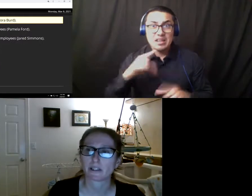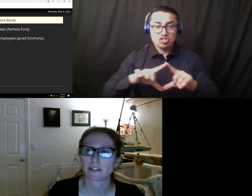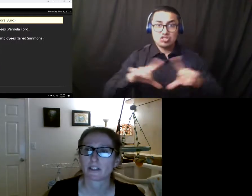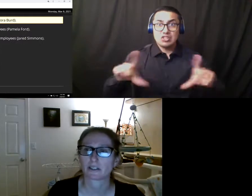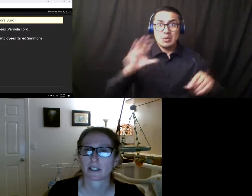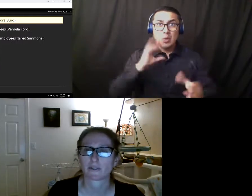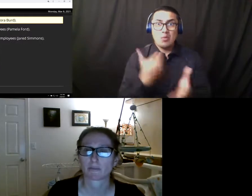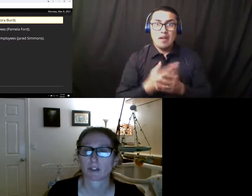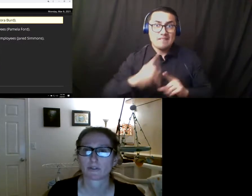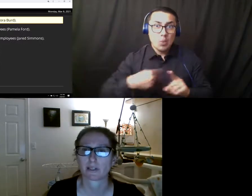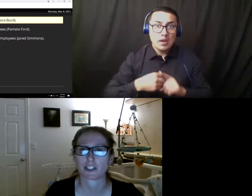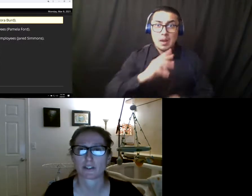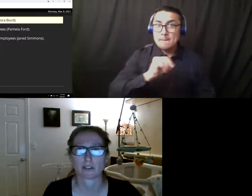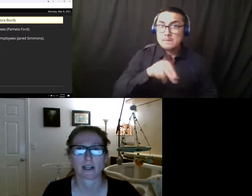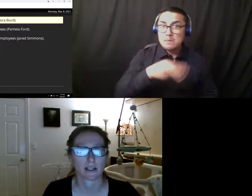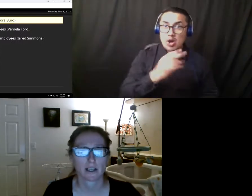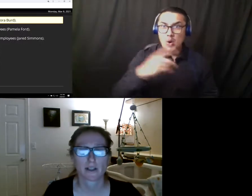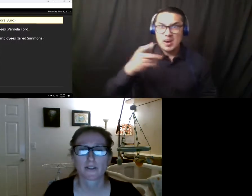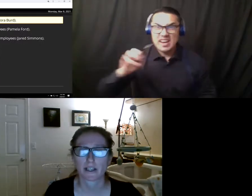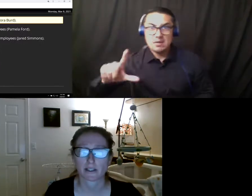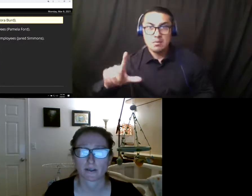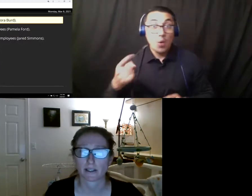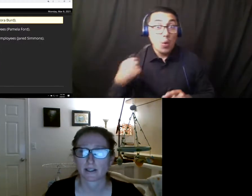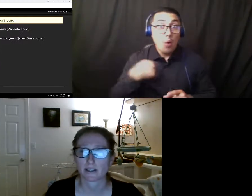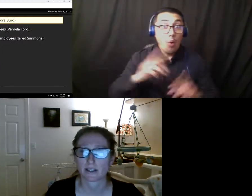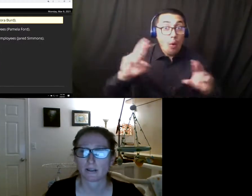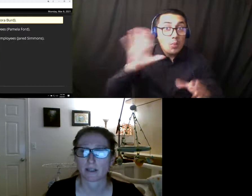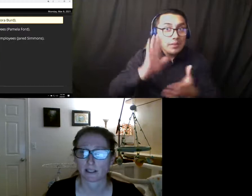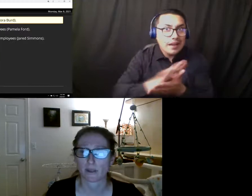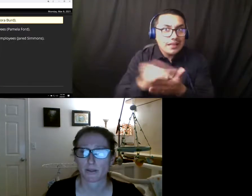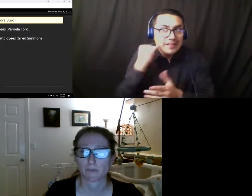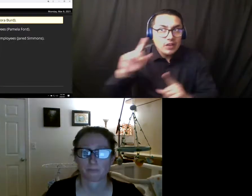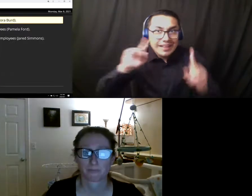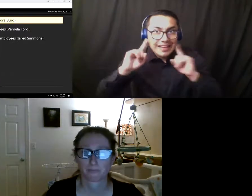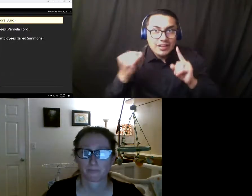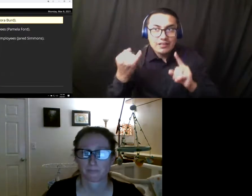collegial to have some confirmation of that. Thank you and see you next month.